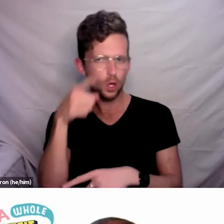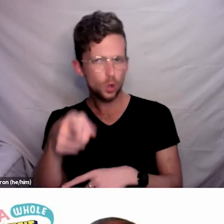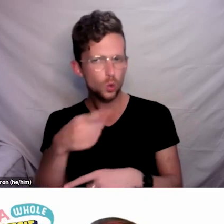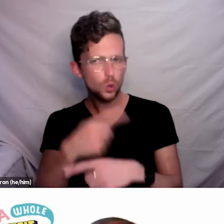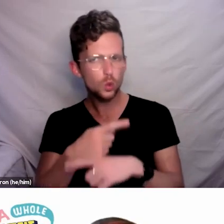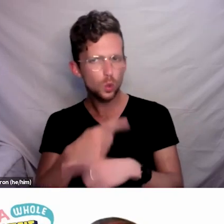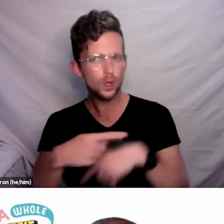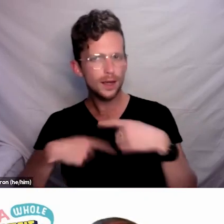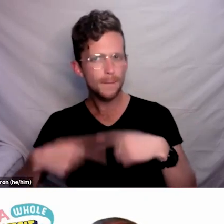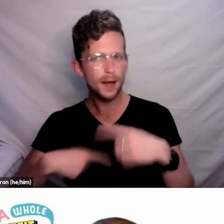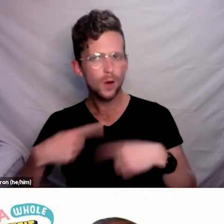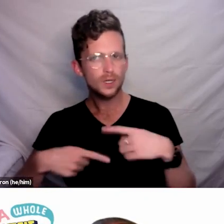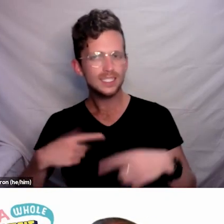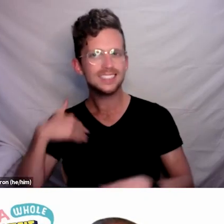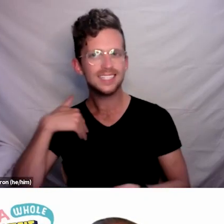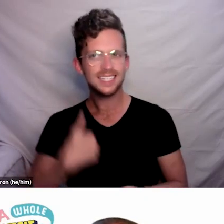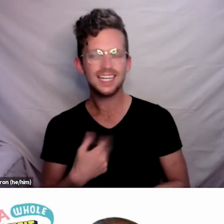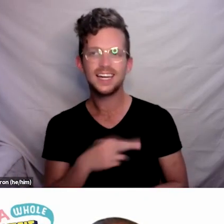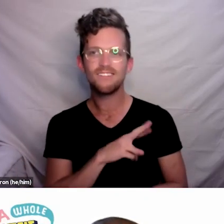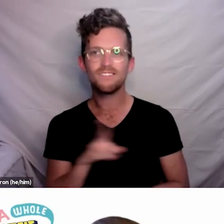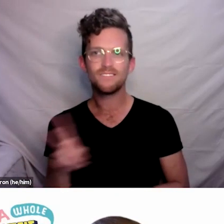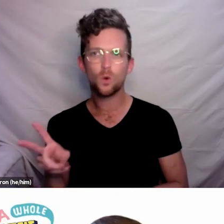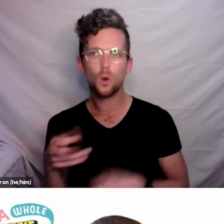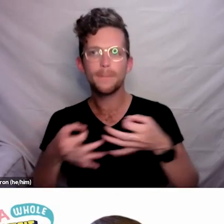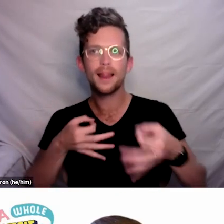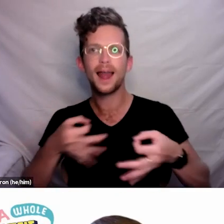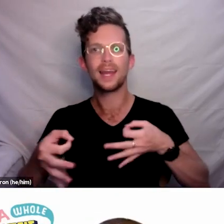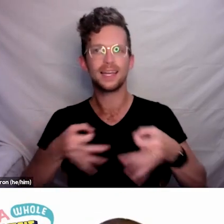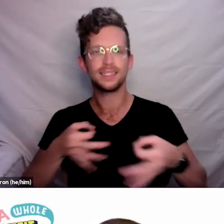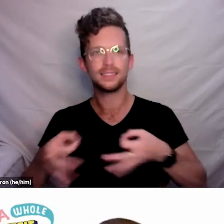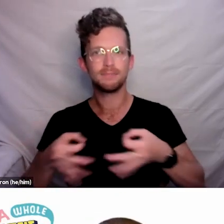is the need for planning ahead of an emergency